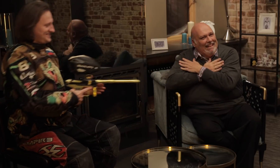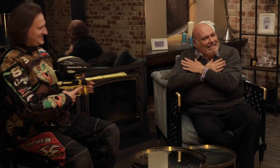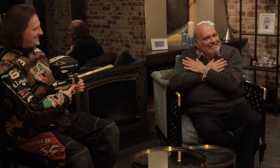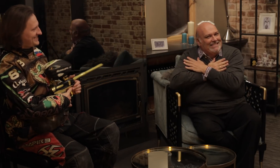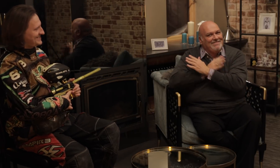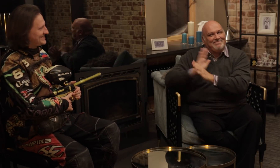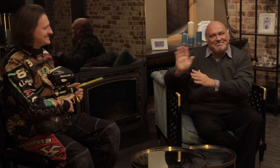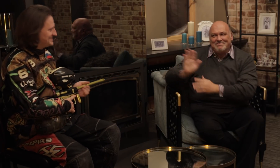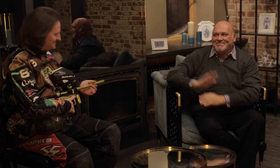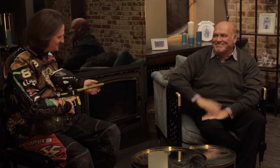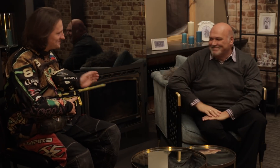Oops, sorry! It is his.